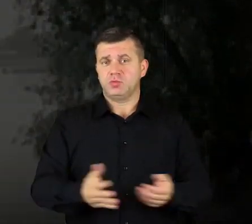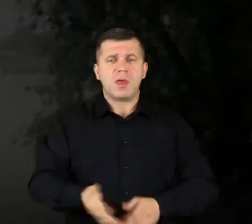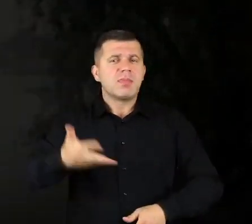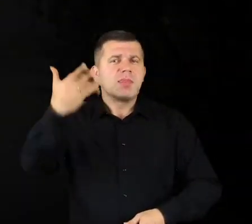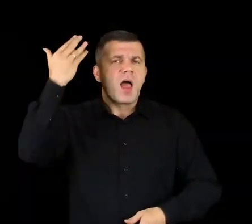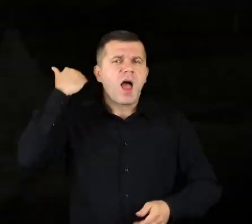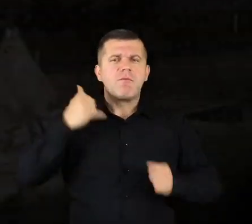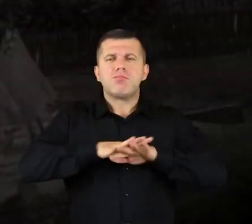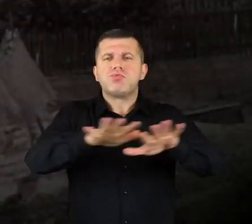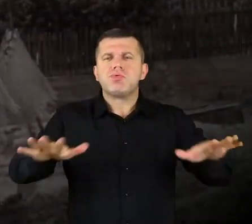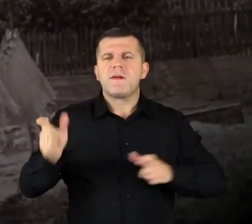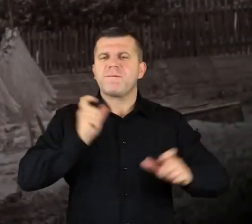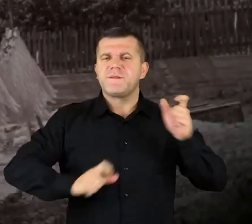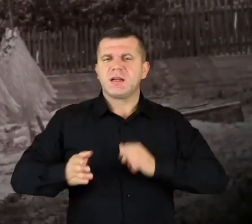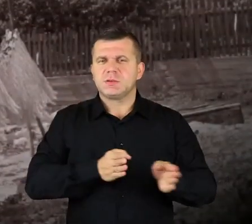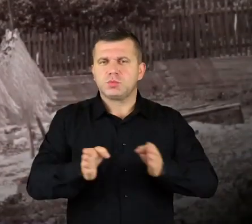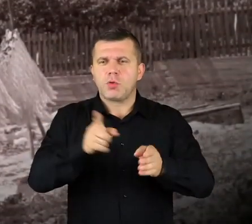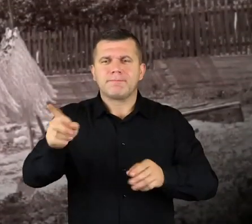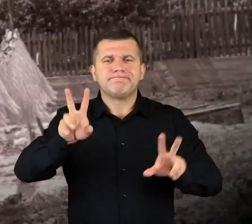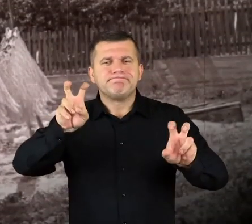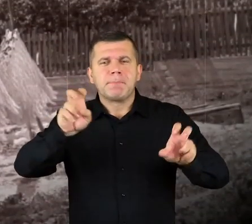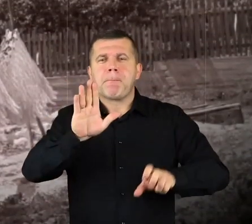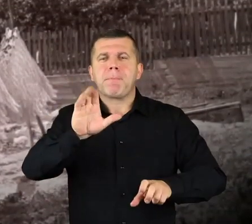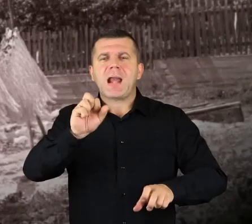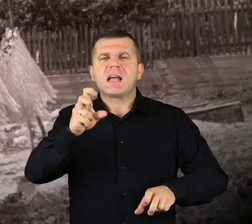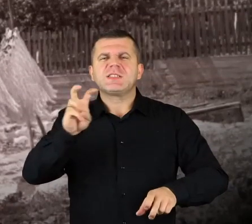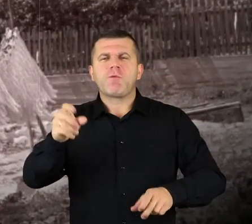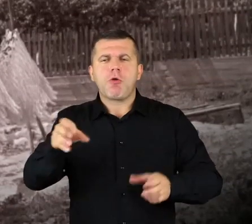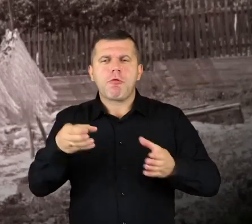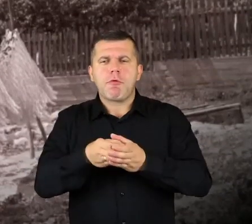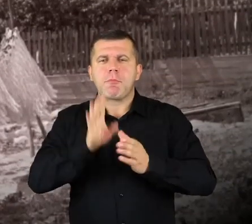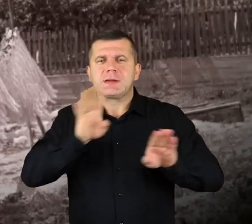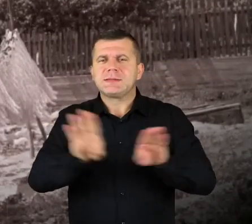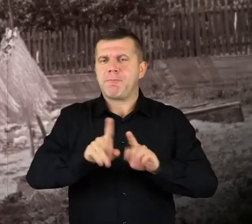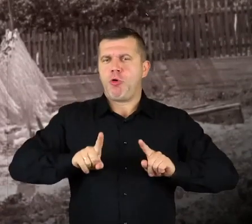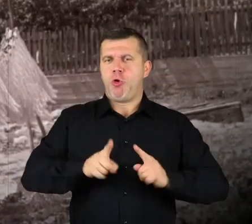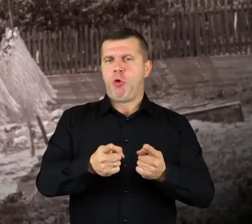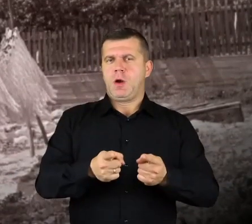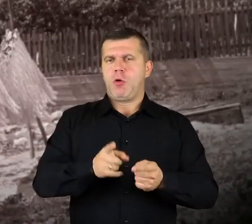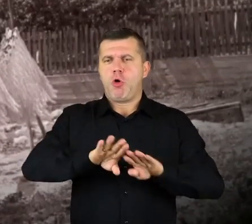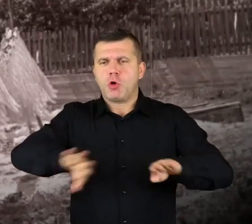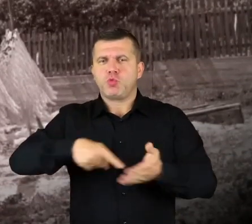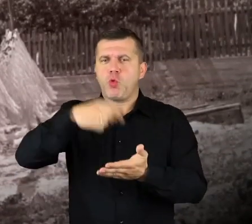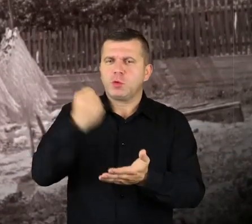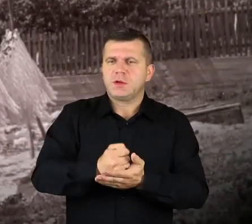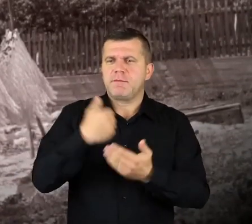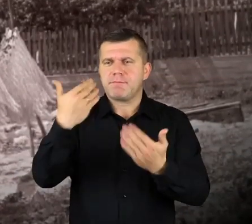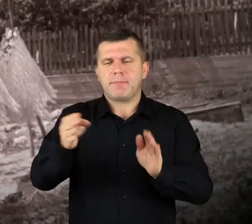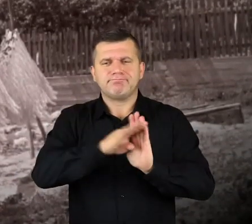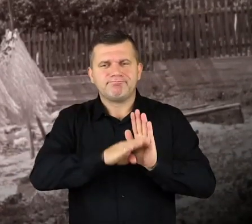<< In the olden times, rafters were sort of a brotherhood, kind of like a closed-off organization with their own separate “rules” and “privileges”,